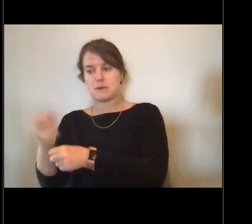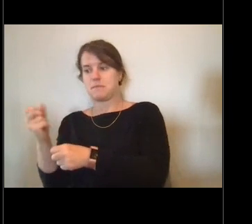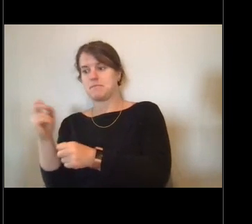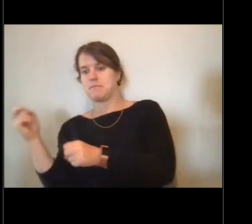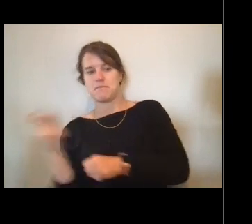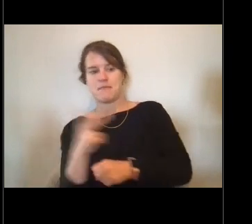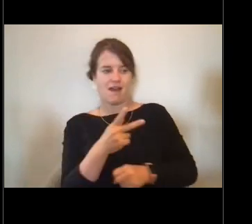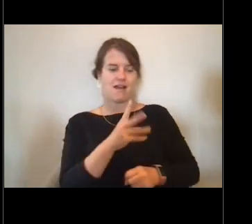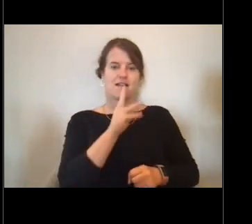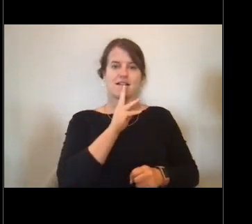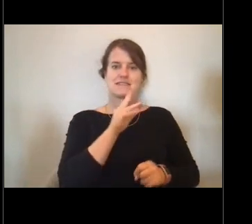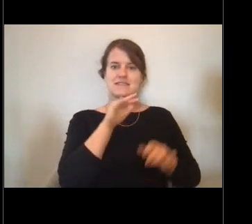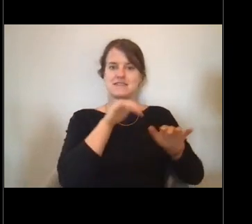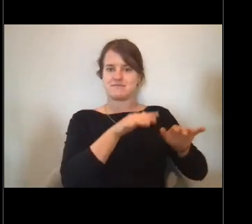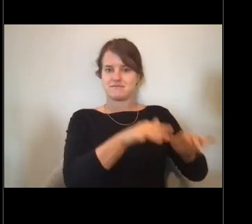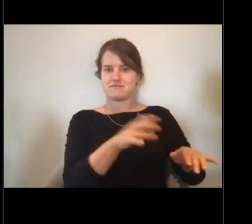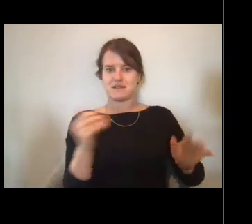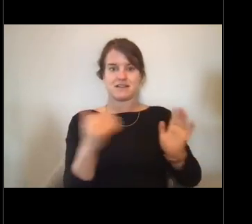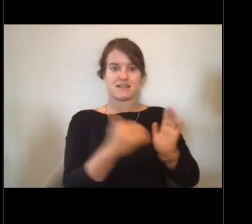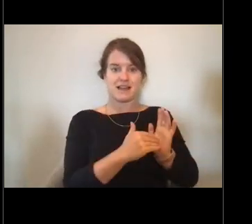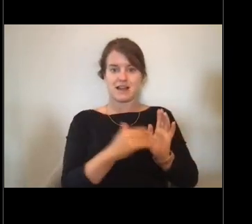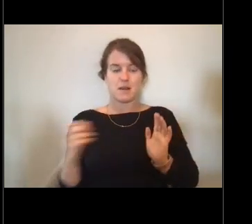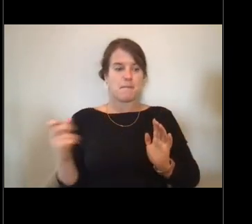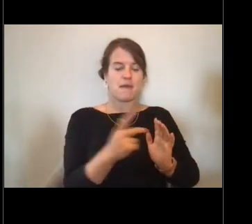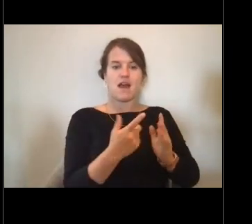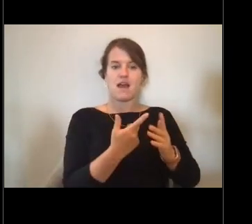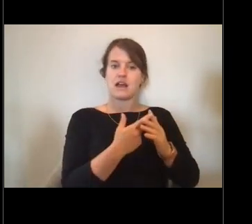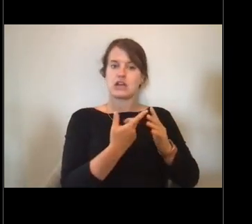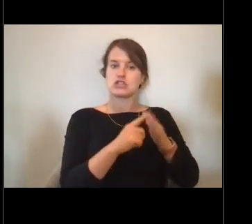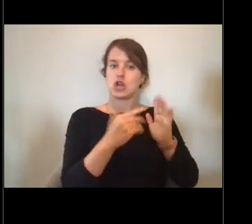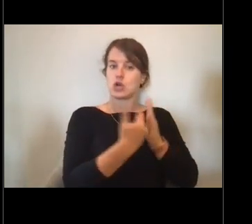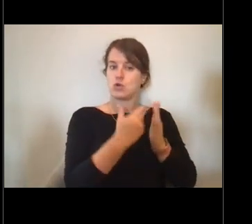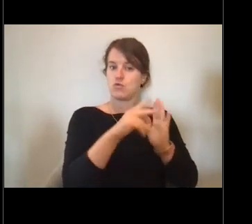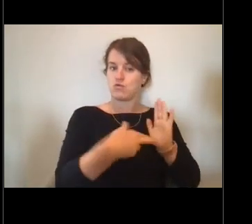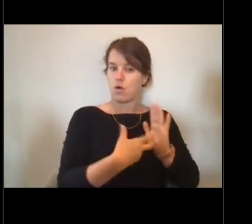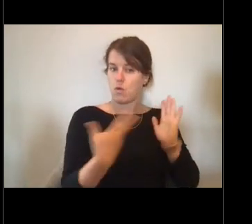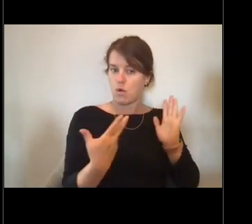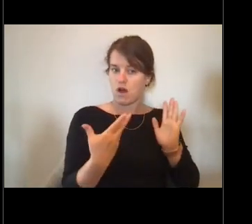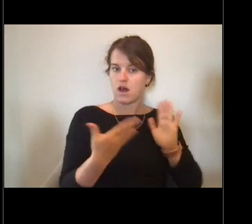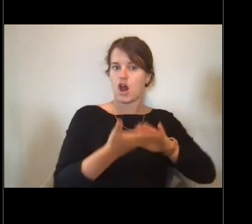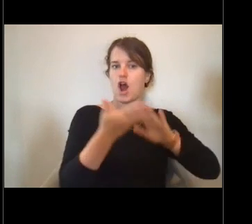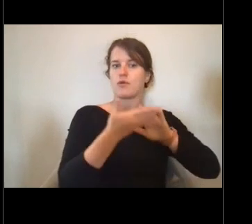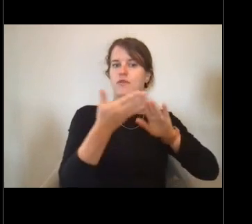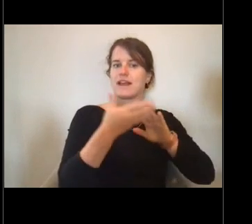Most people will be assigned as an Operations Officer. So you'd get a little bit more responsibility.